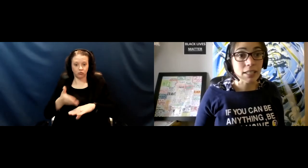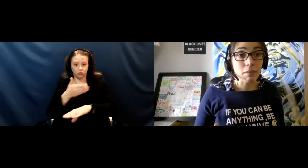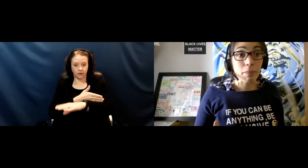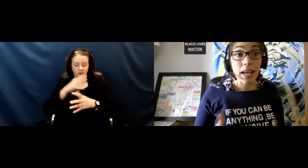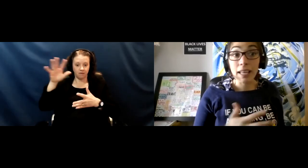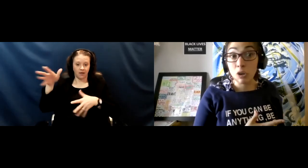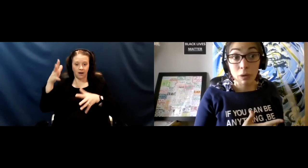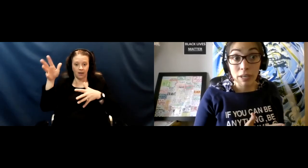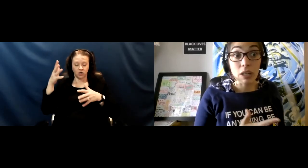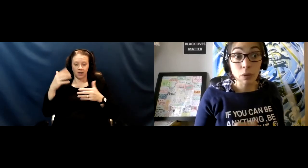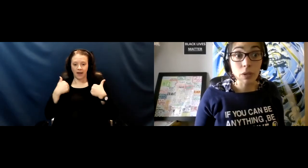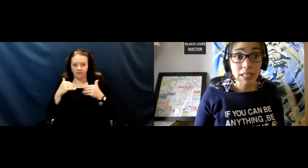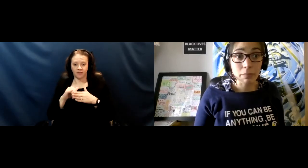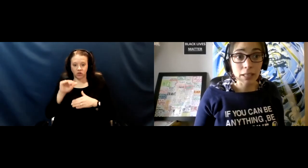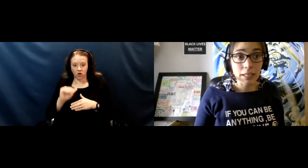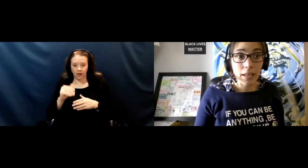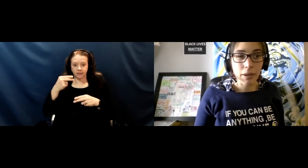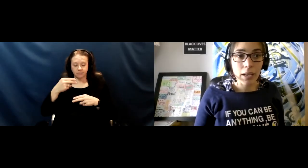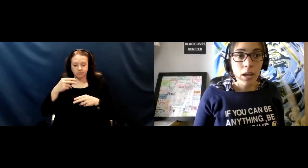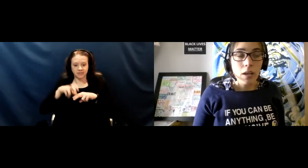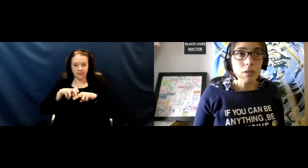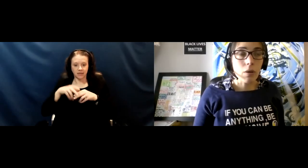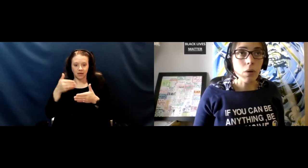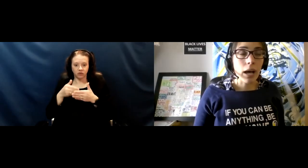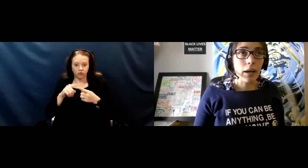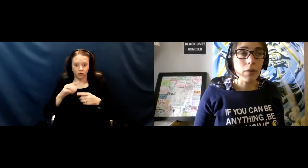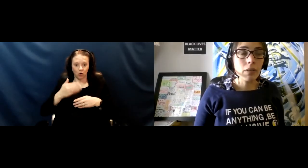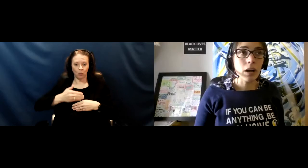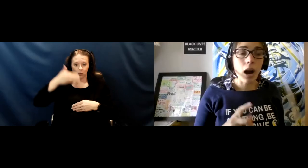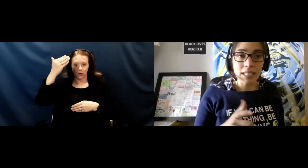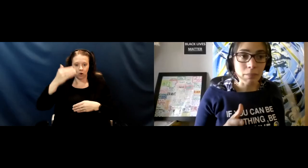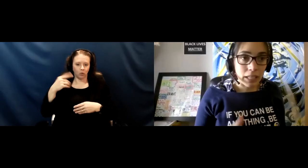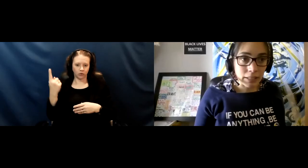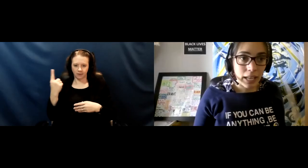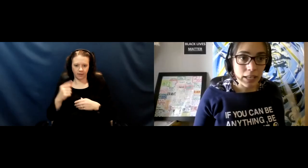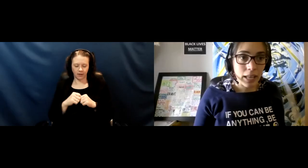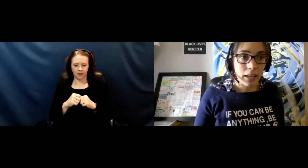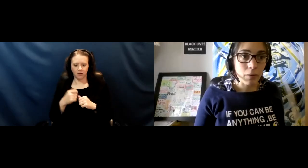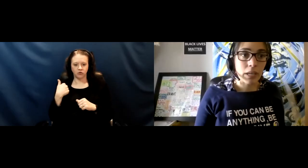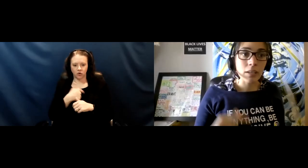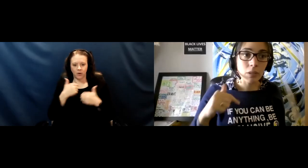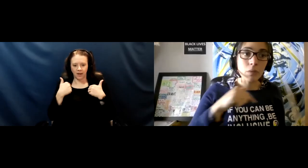sit by an open window or something like that. So there are some things that we can do